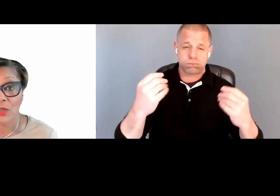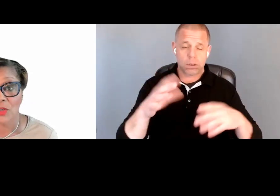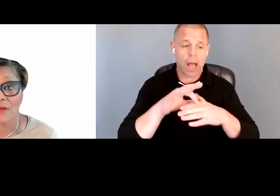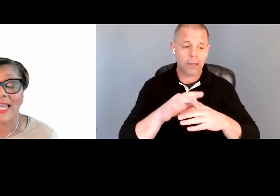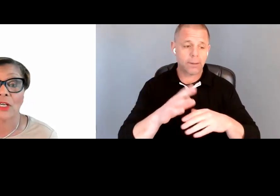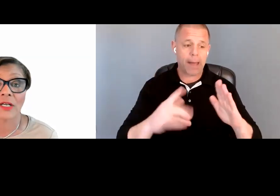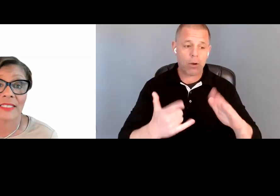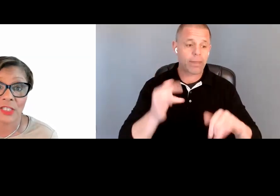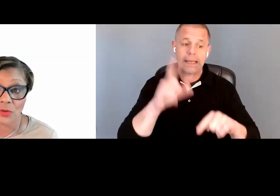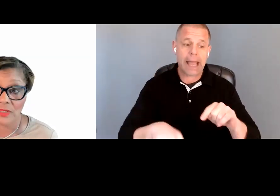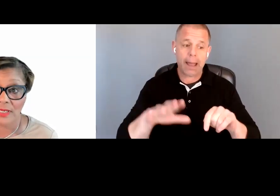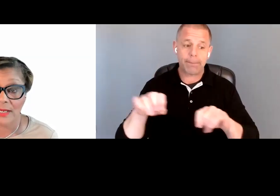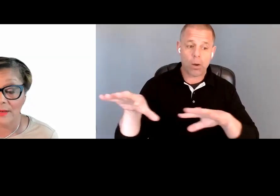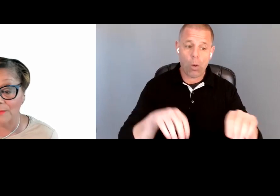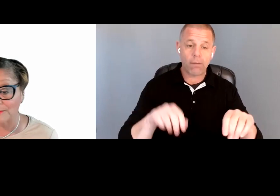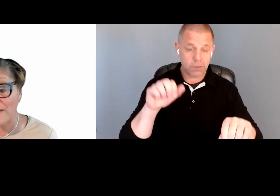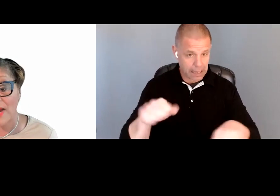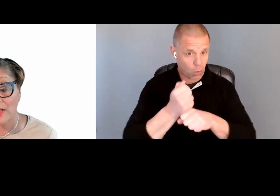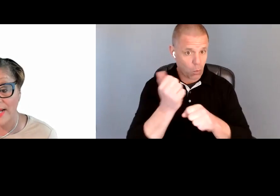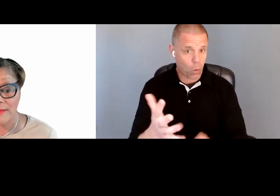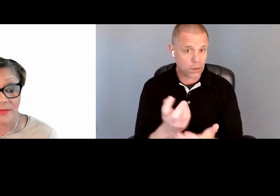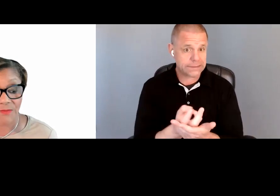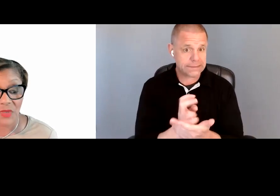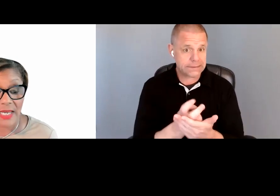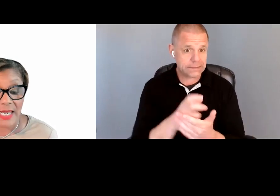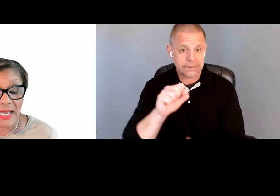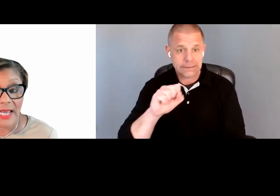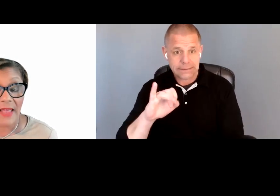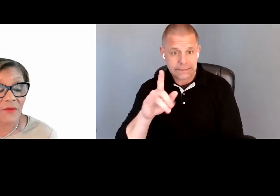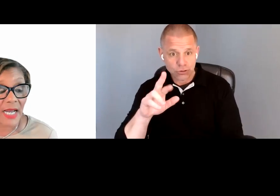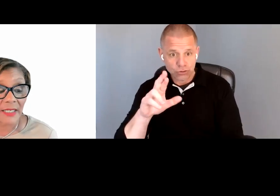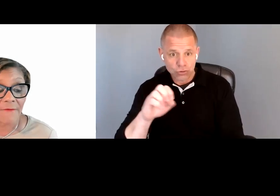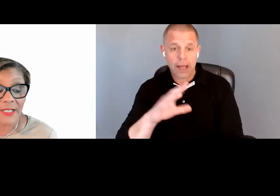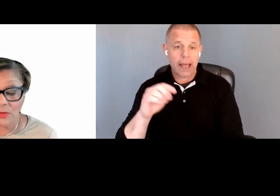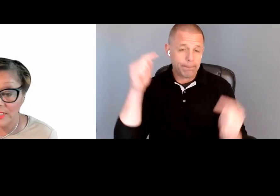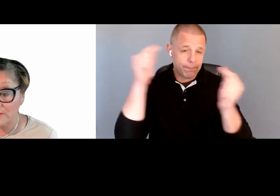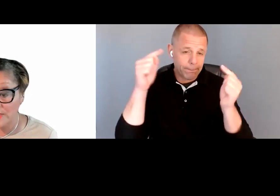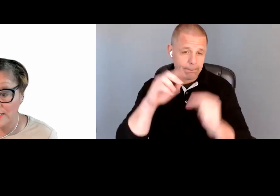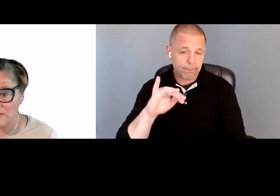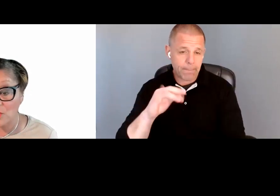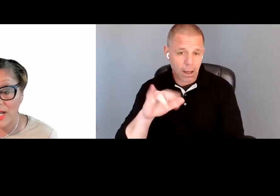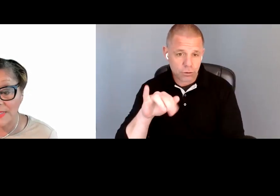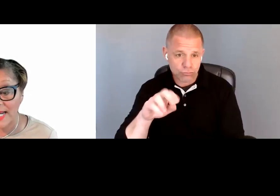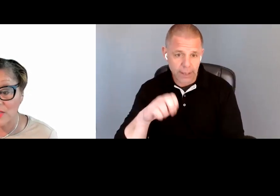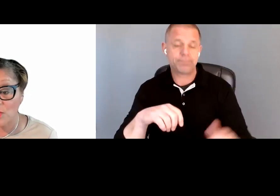turned off can cause seizures and migraines. Finally, physical disabilities, websites,